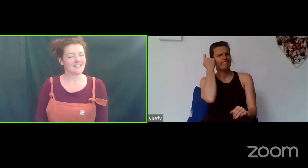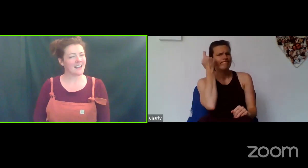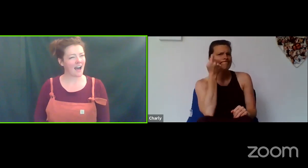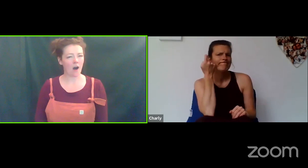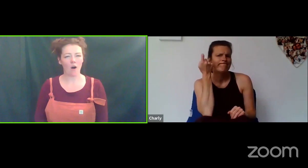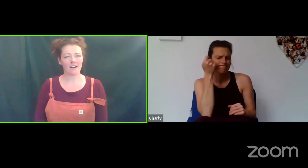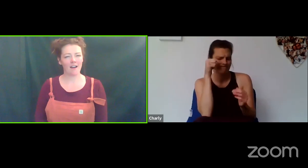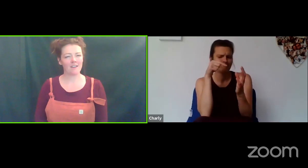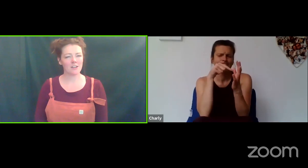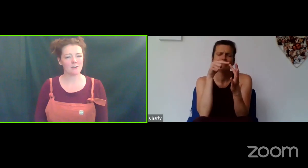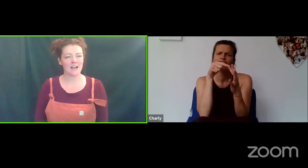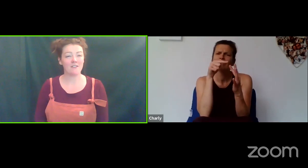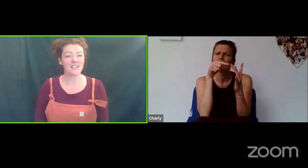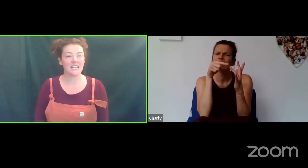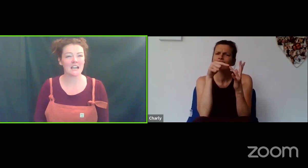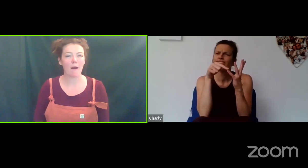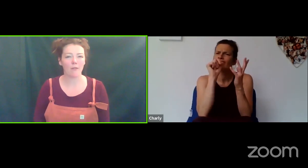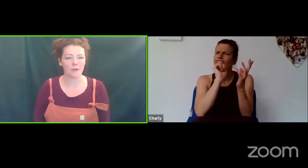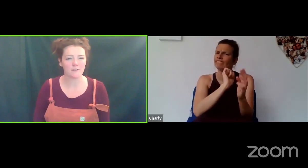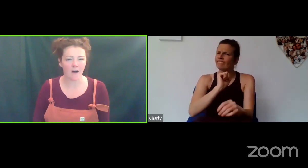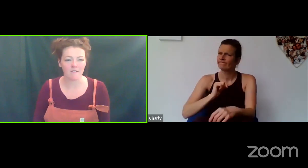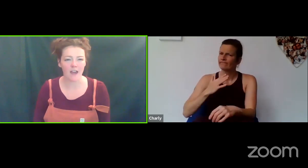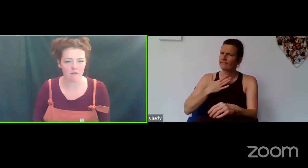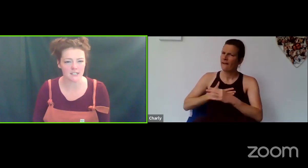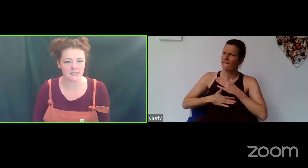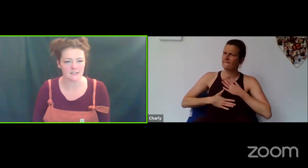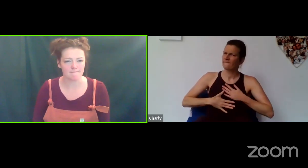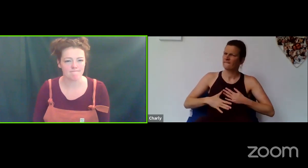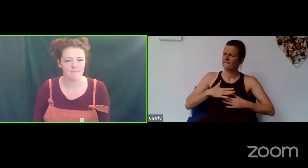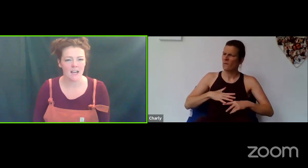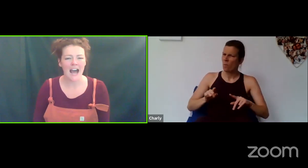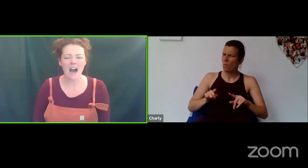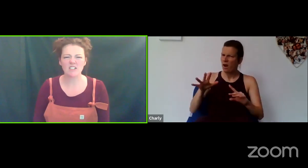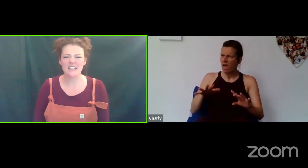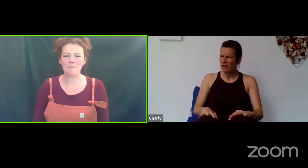so now, I'd like you to have a think about those five characters. How did they